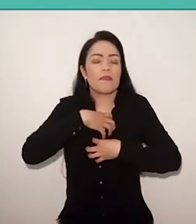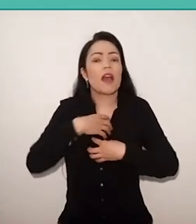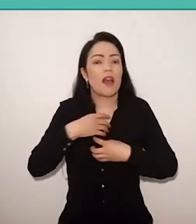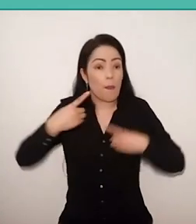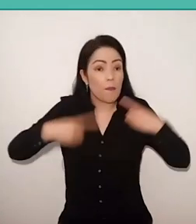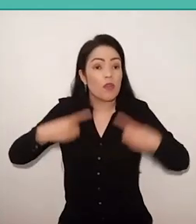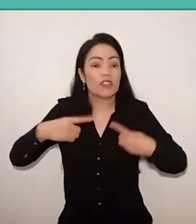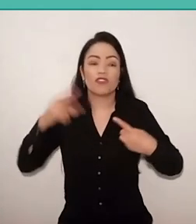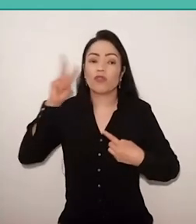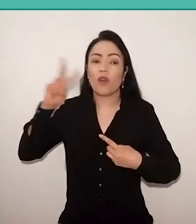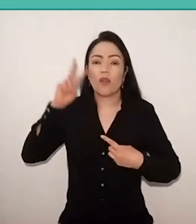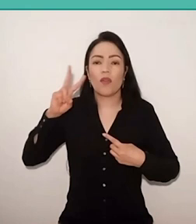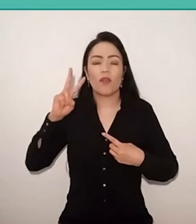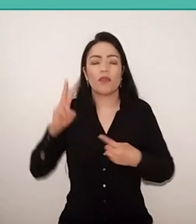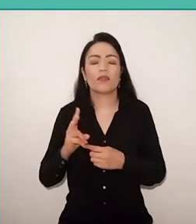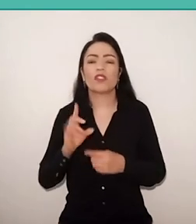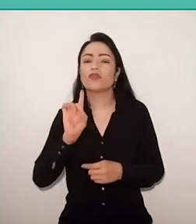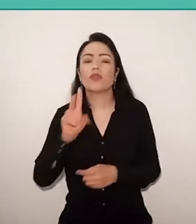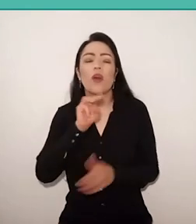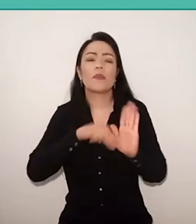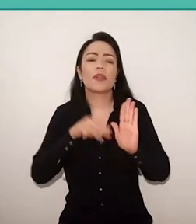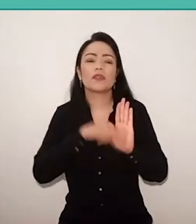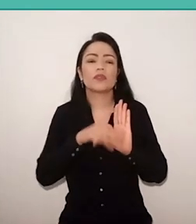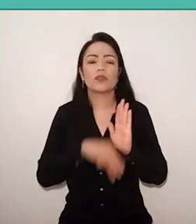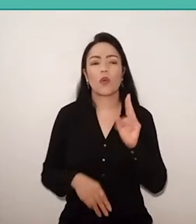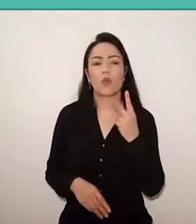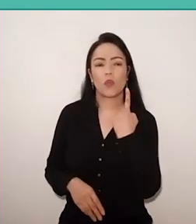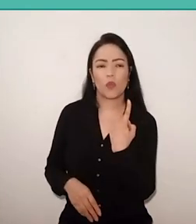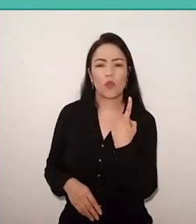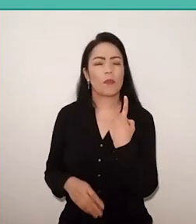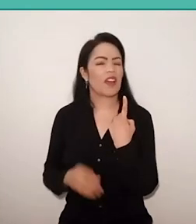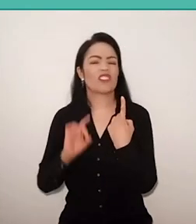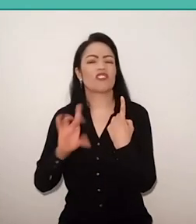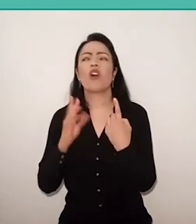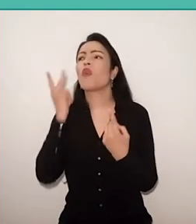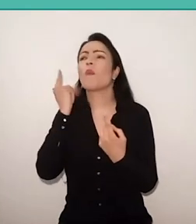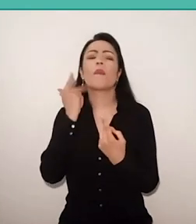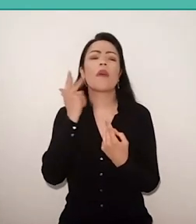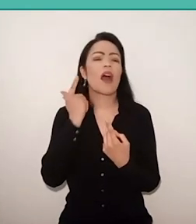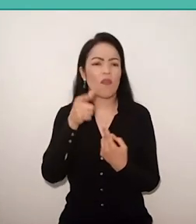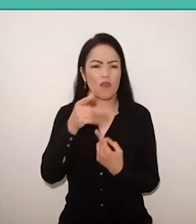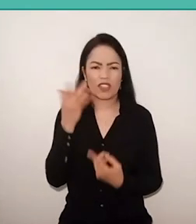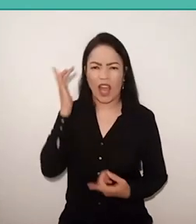and not using a methodology, a common didactic, that you experience with Swiss child”.